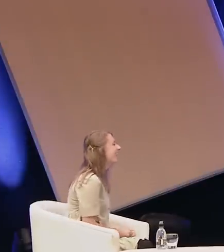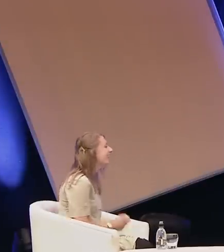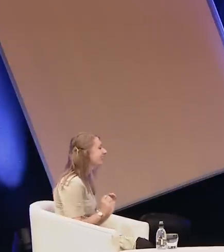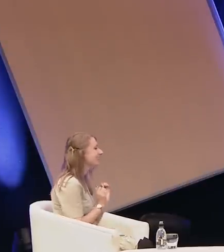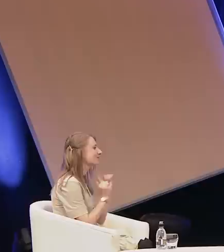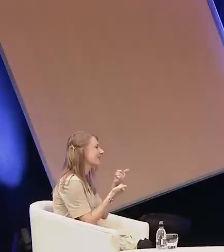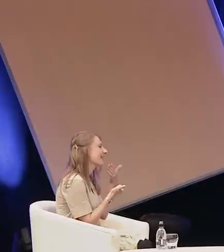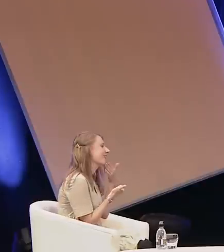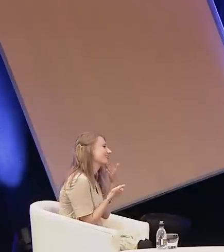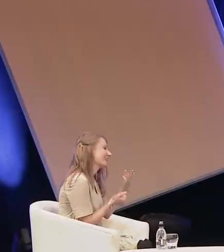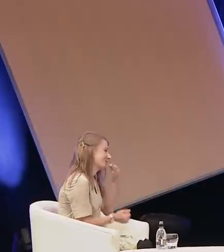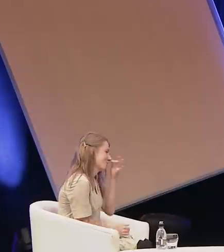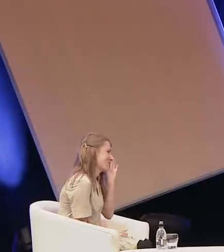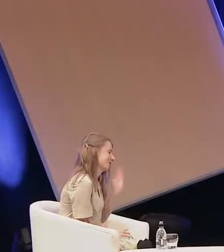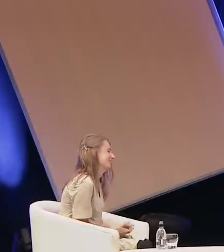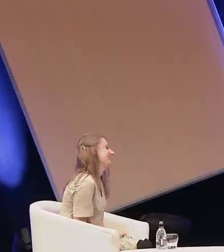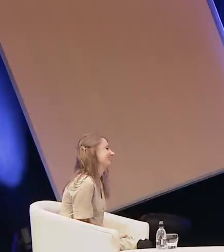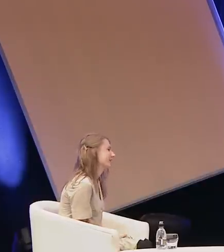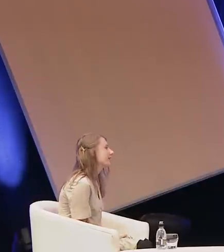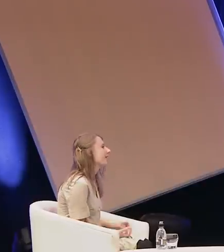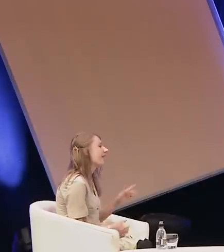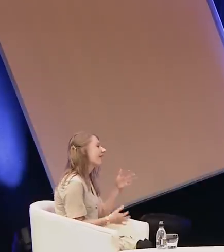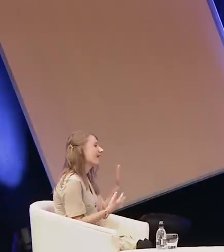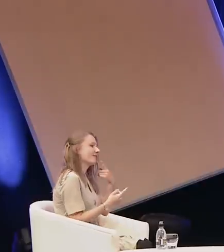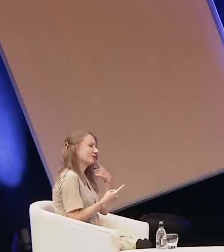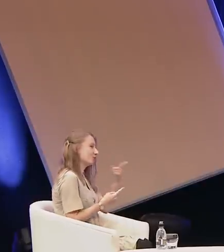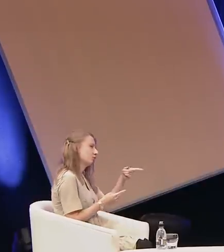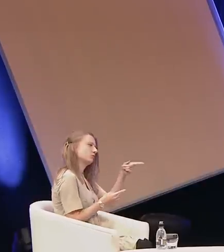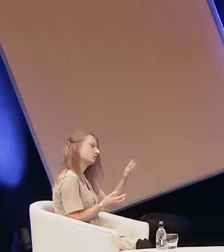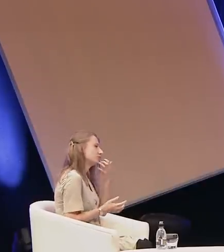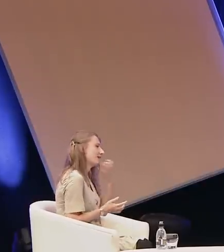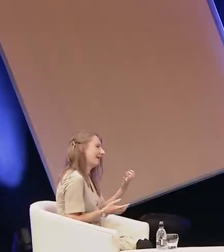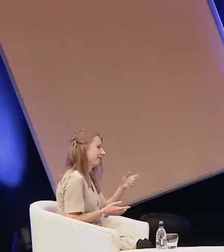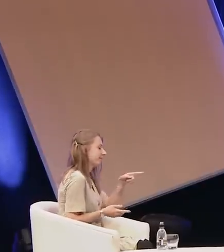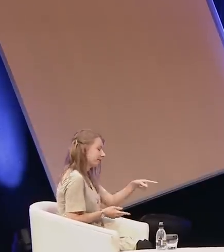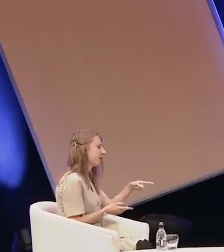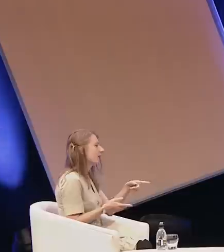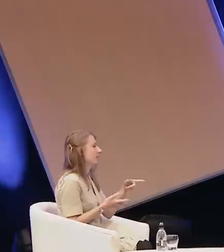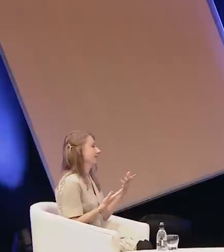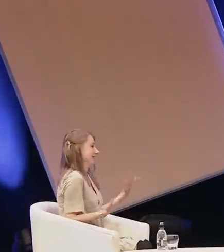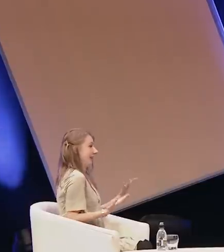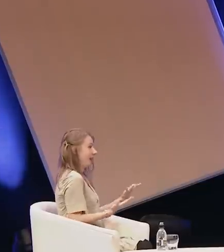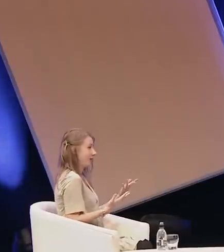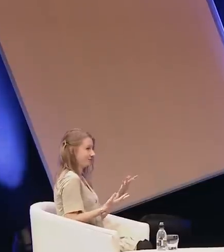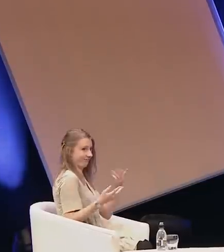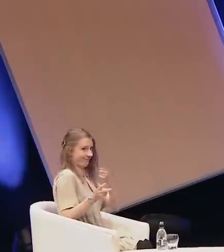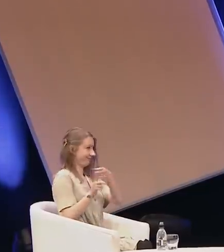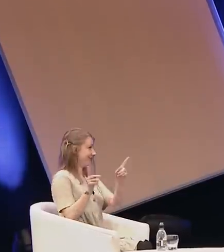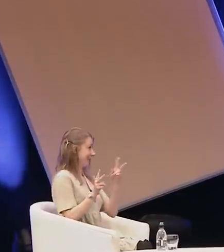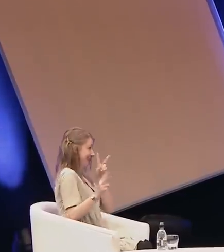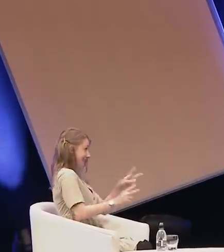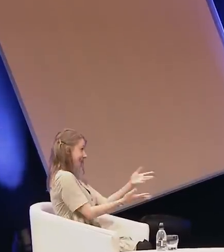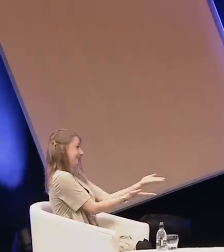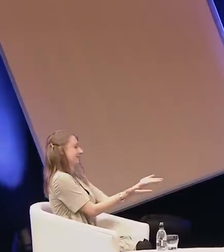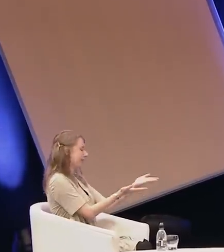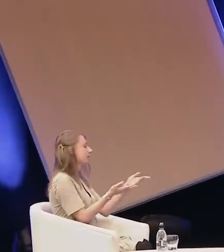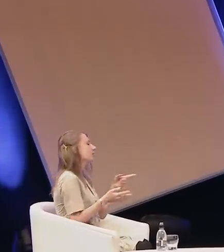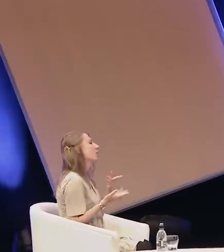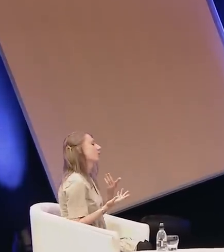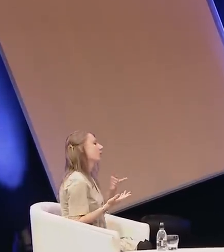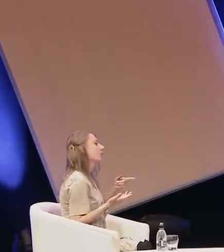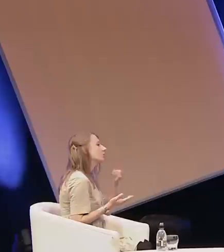Thank you Rose, I told you that she was brave and now you can see why, so Rose I just want to